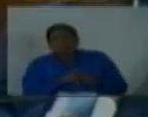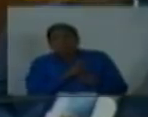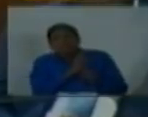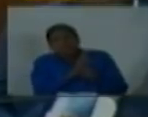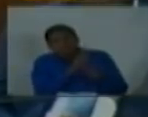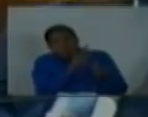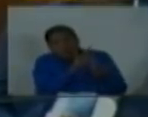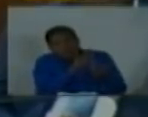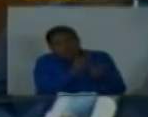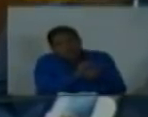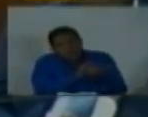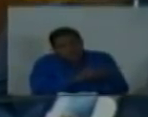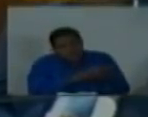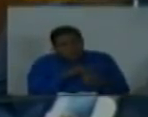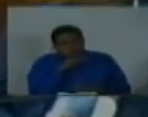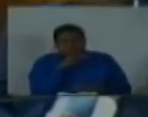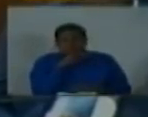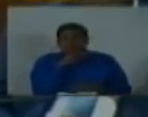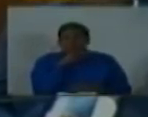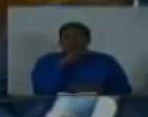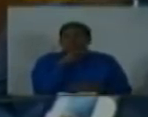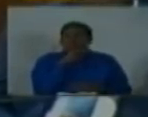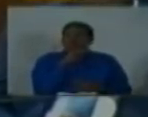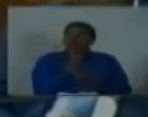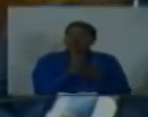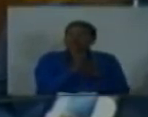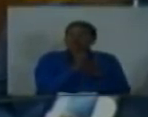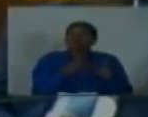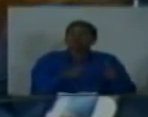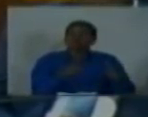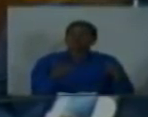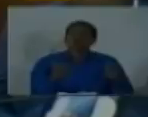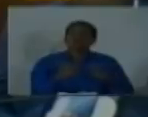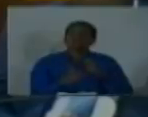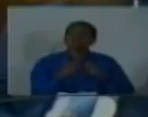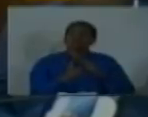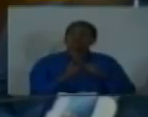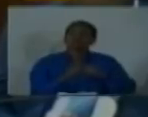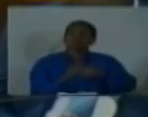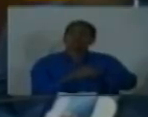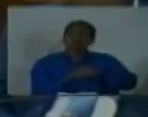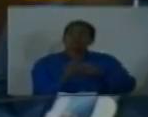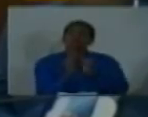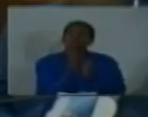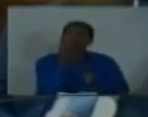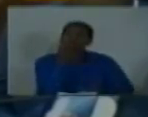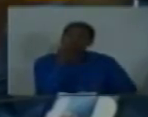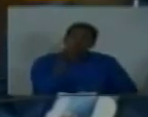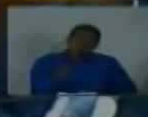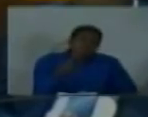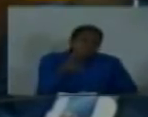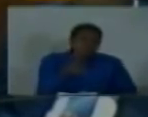and help them during this difficult time with food getting their medicines for